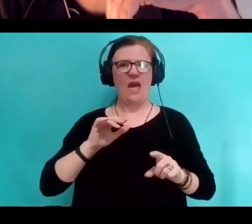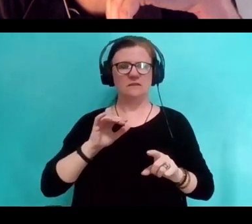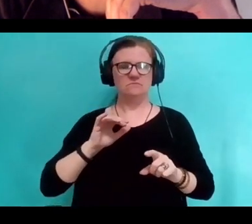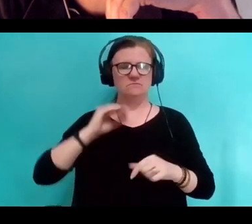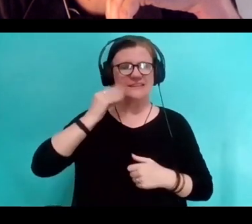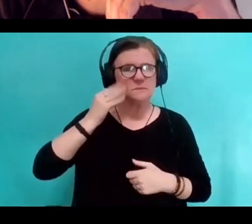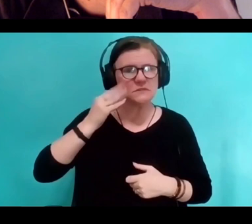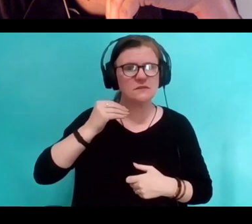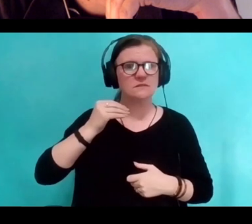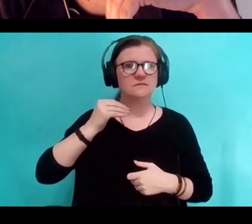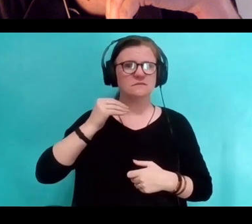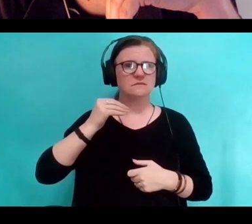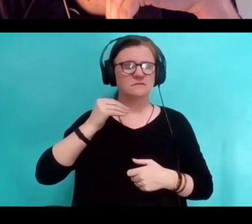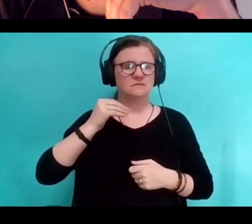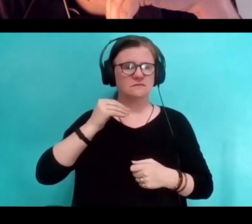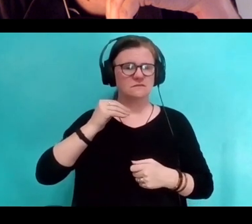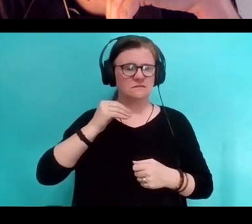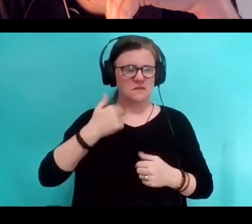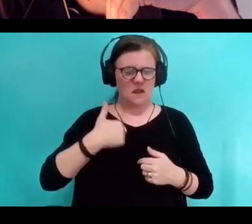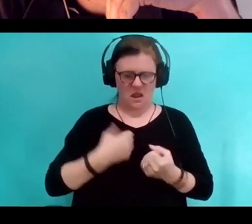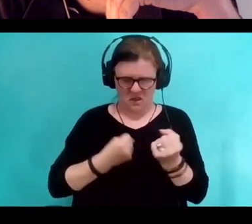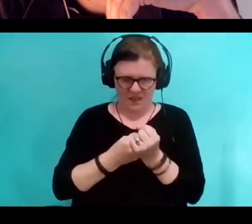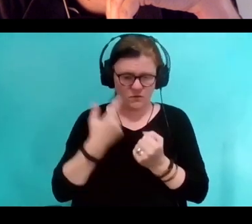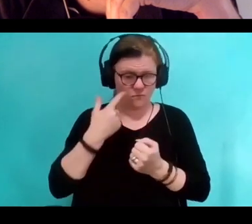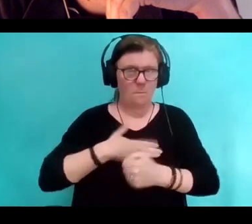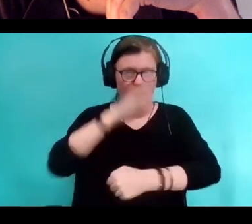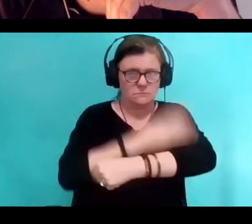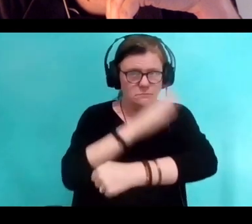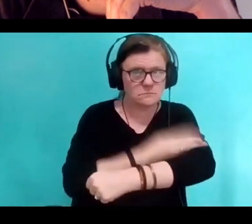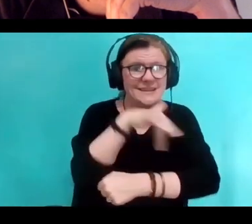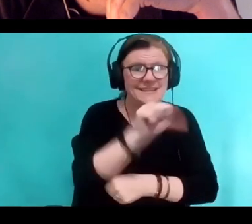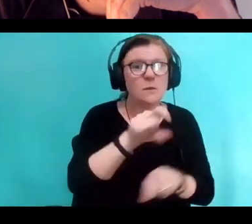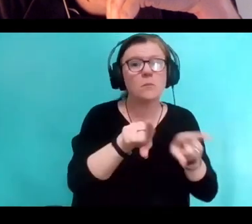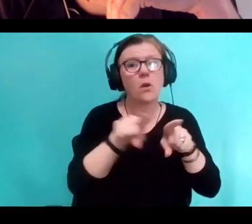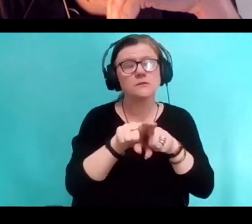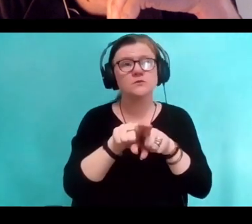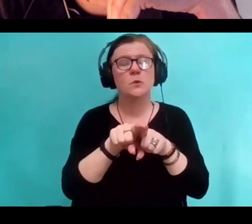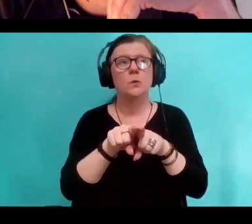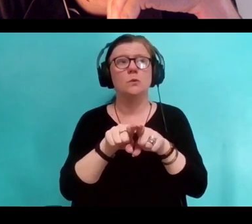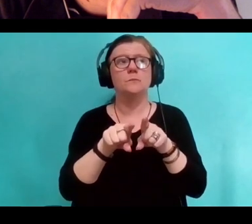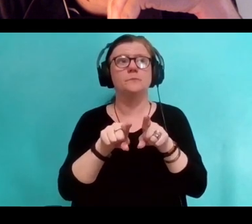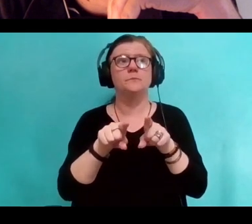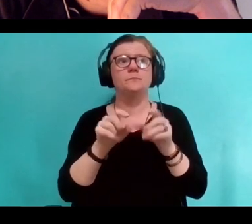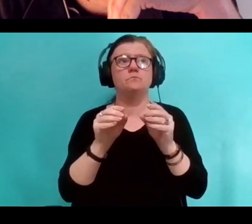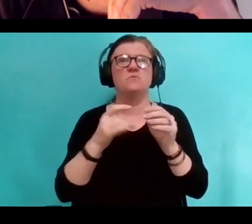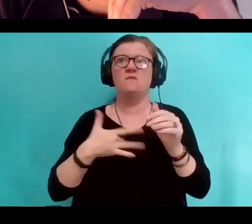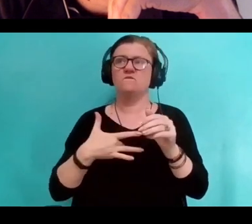not only advocate for their kid, but it gives them a sense of strength,